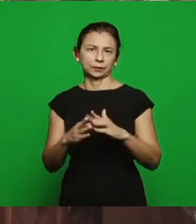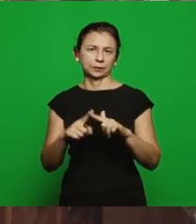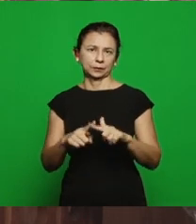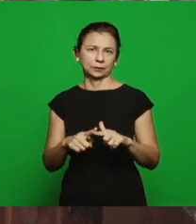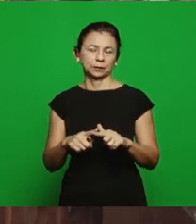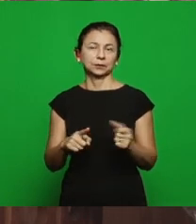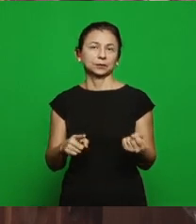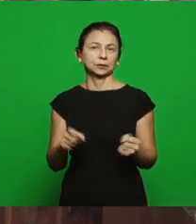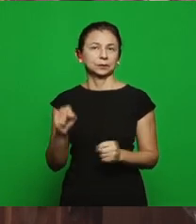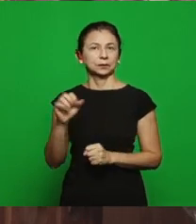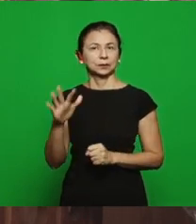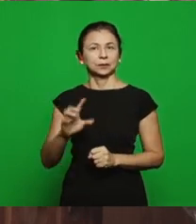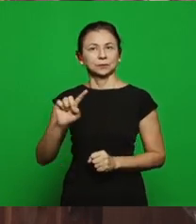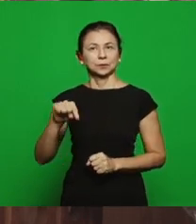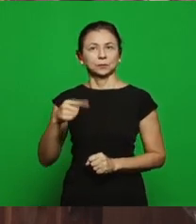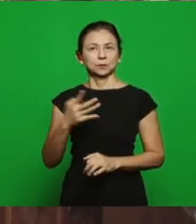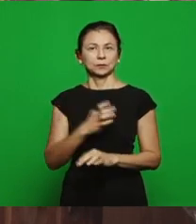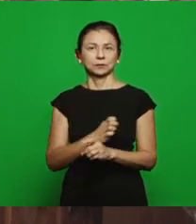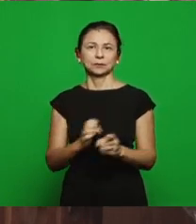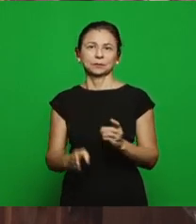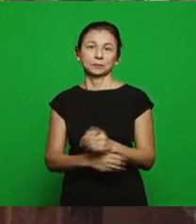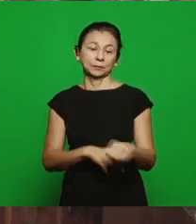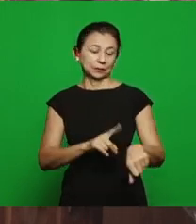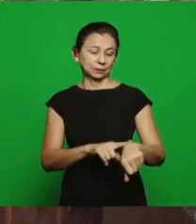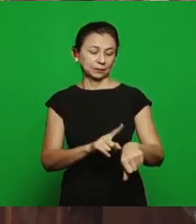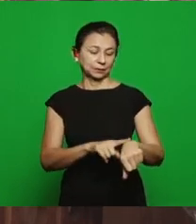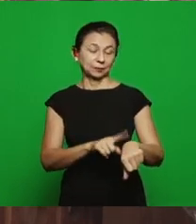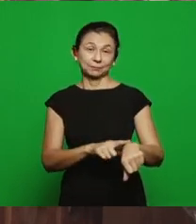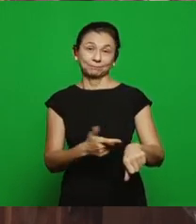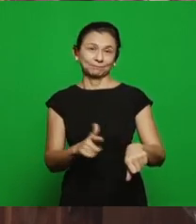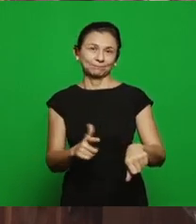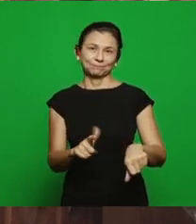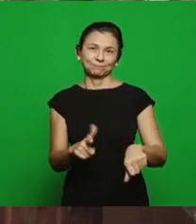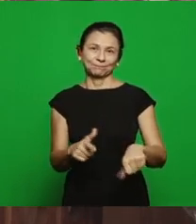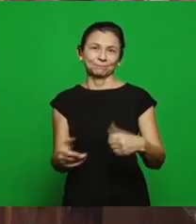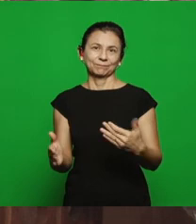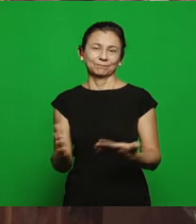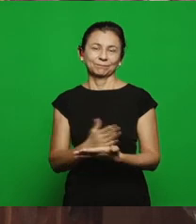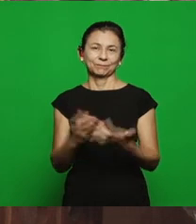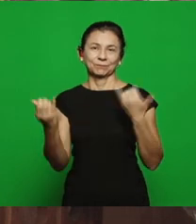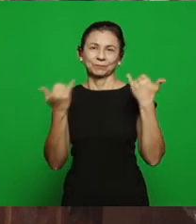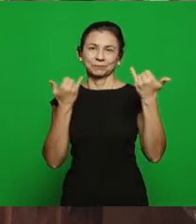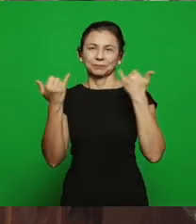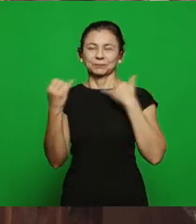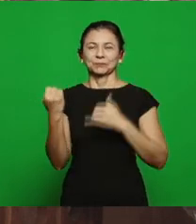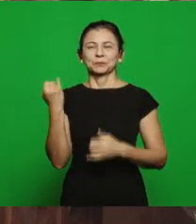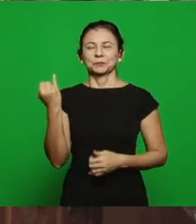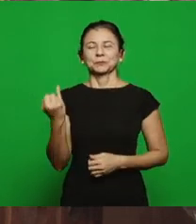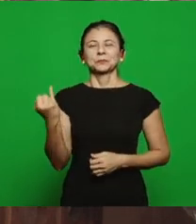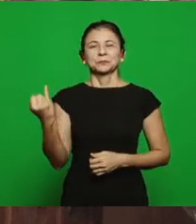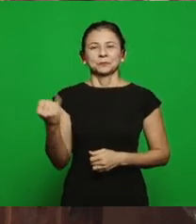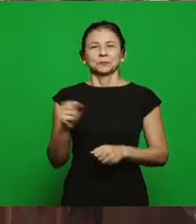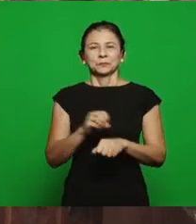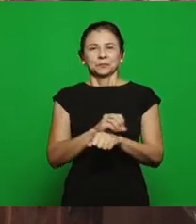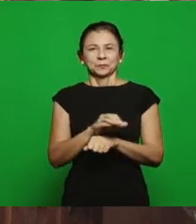next Sunday School since our time is almost over and we have some important information to be brought to the brethren, and these